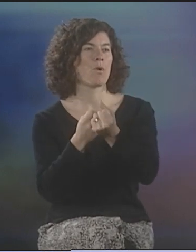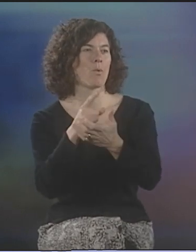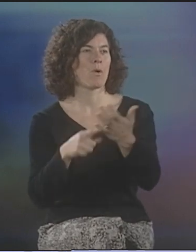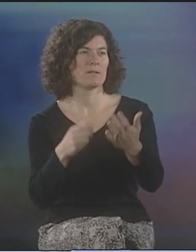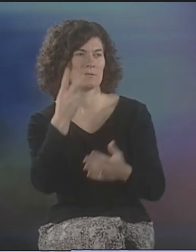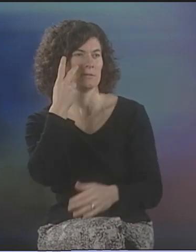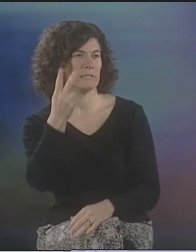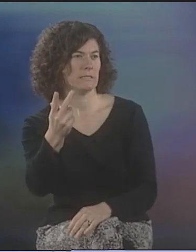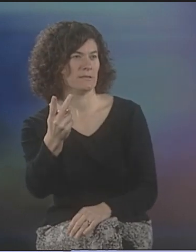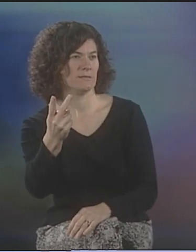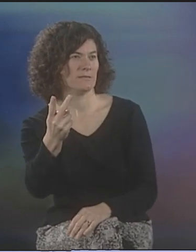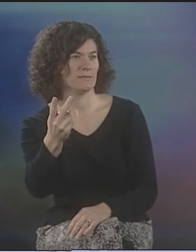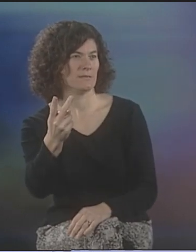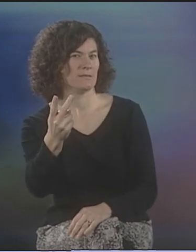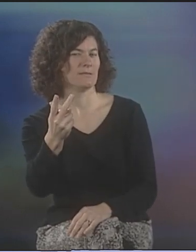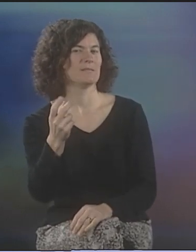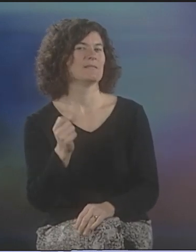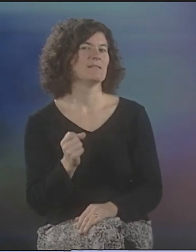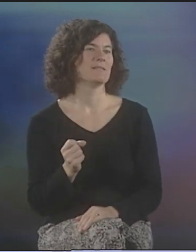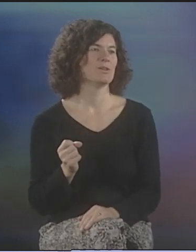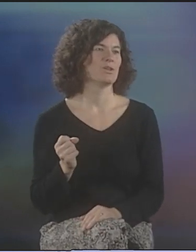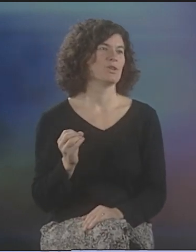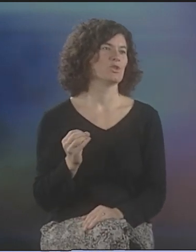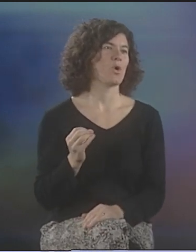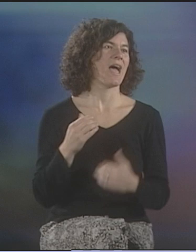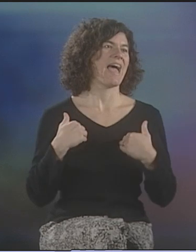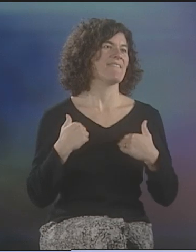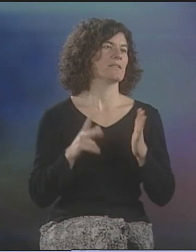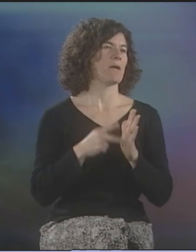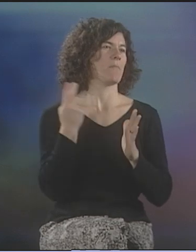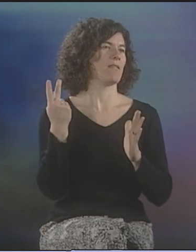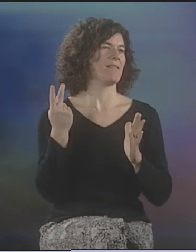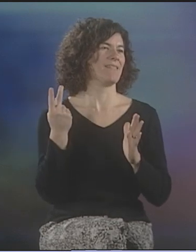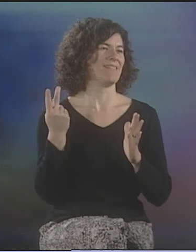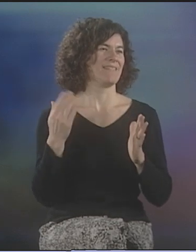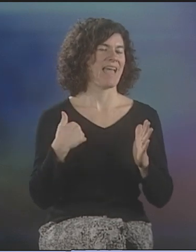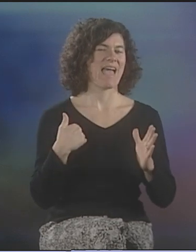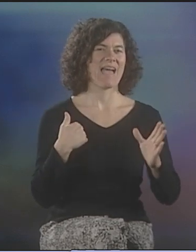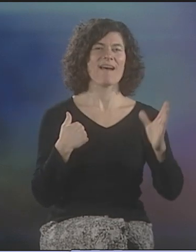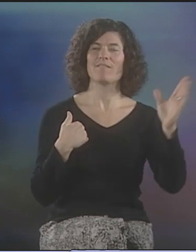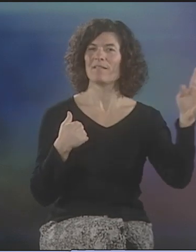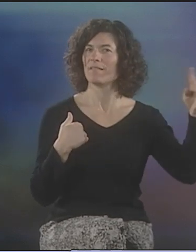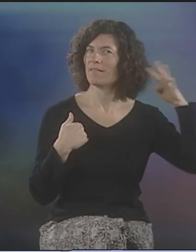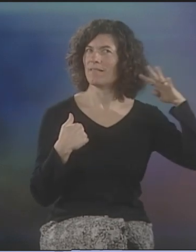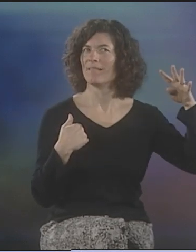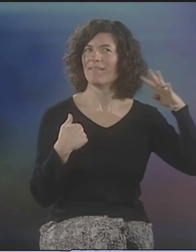AS SORT OF A SUPPORT FOR WHAT THEY'RE SEEING. SO, THEY'RE GETTING DOUBLE THE AMOUNT OF INFORMATION.